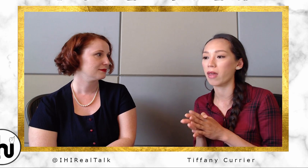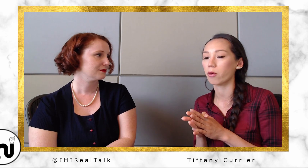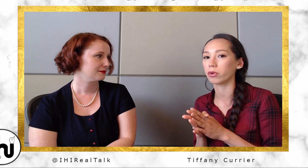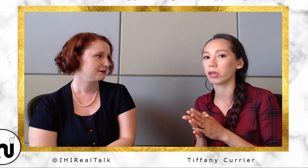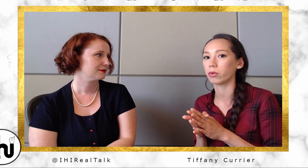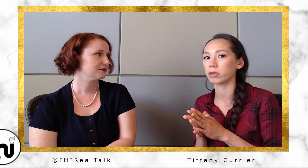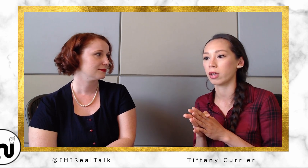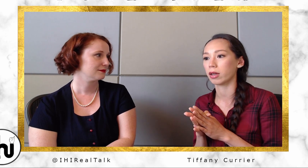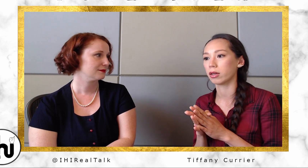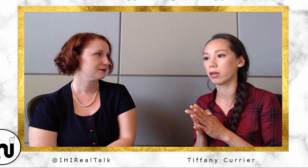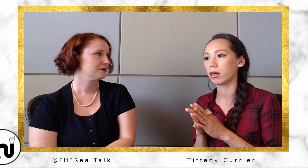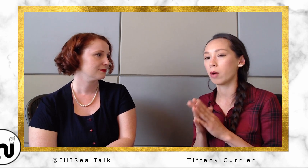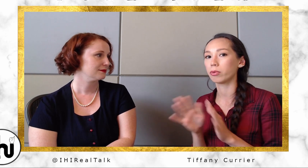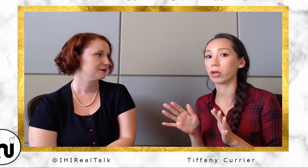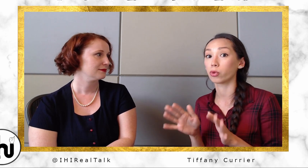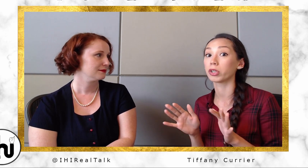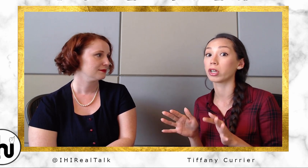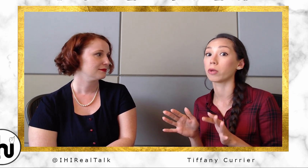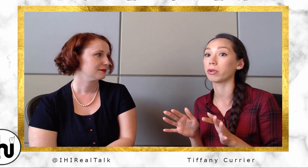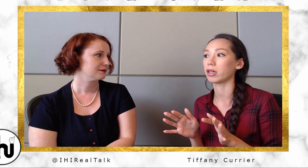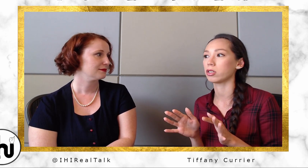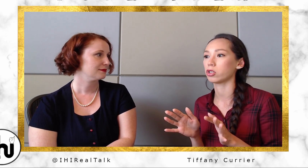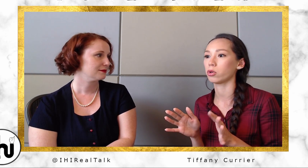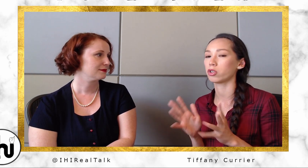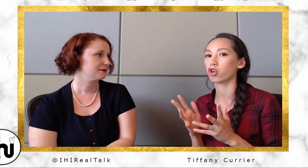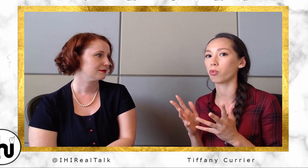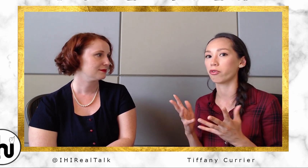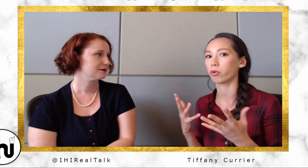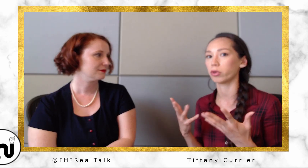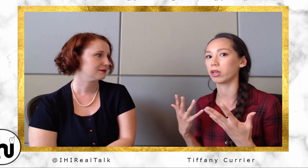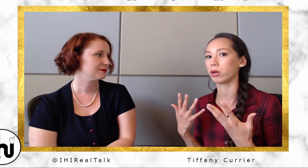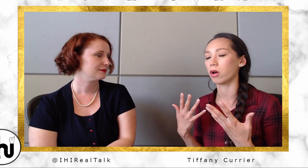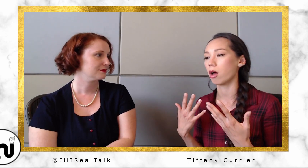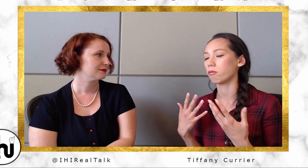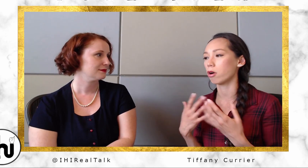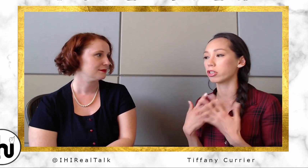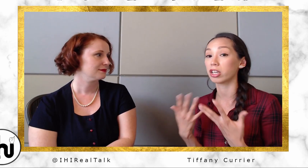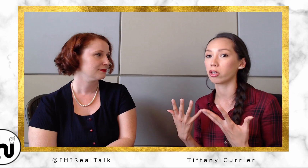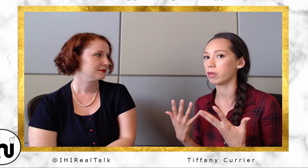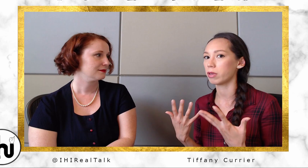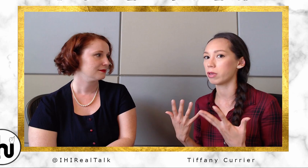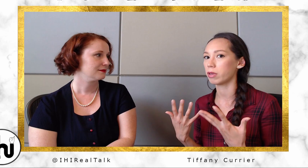that really was like... a really good place to interpret for really articulate speakers